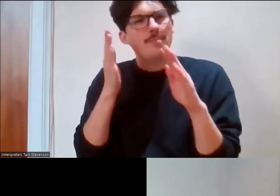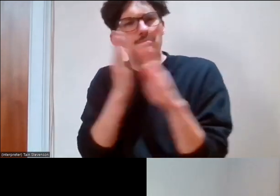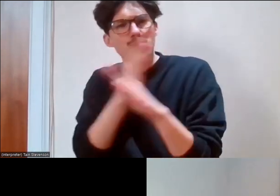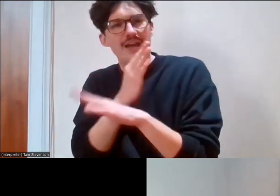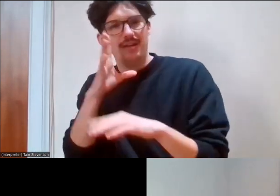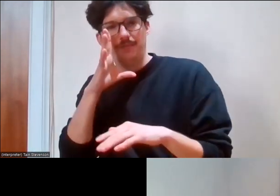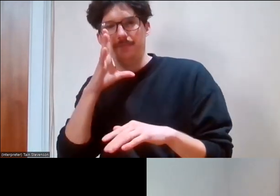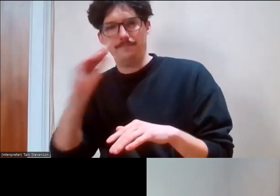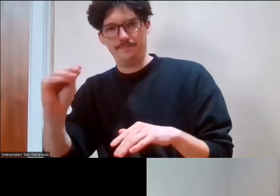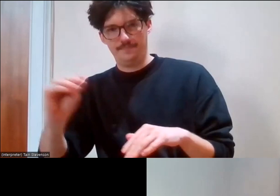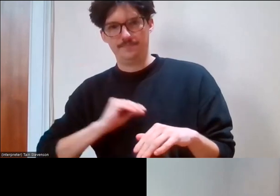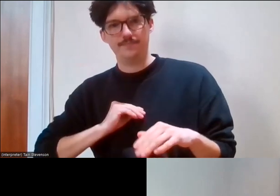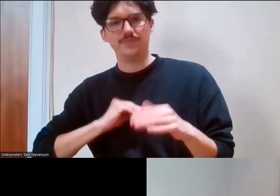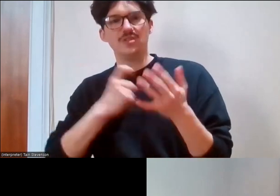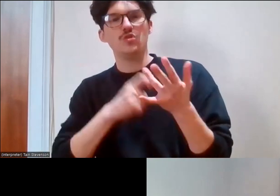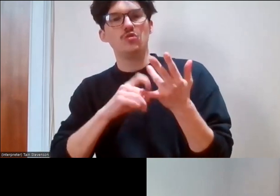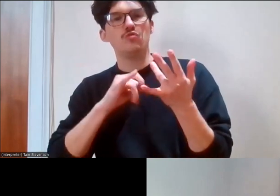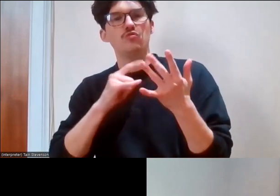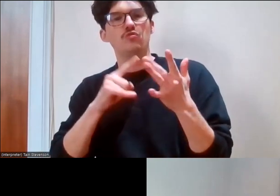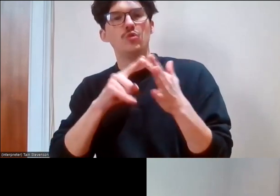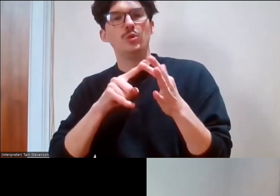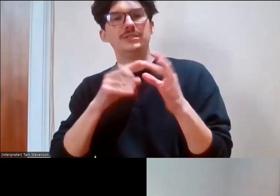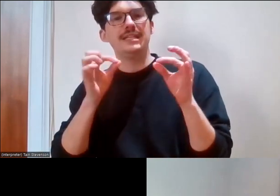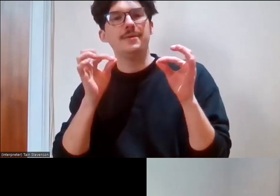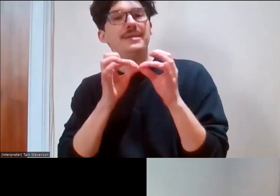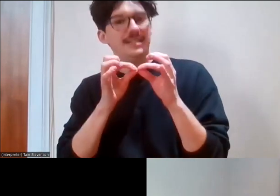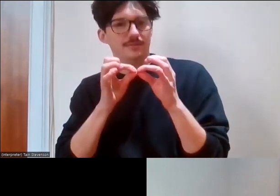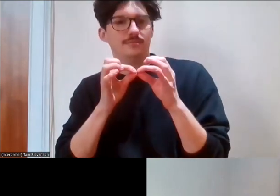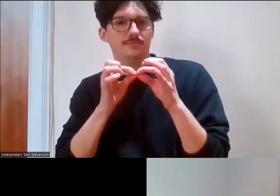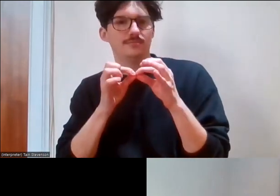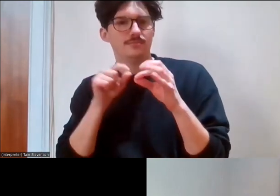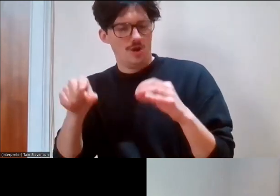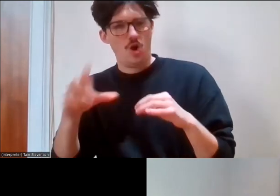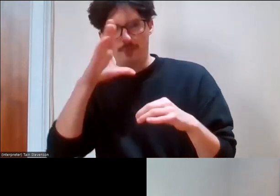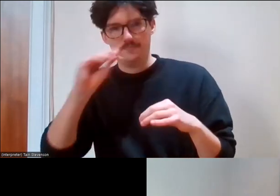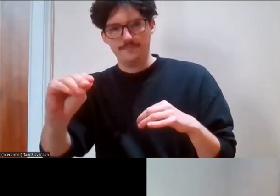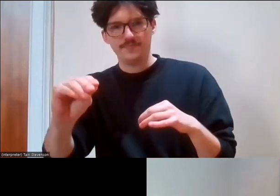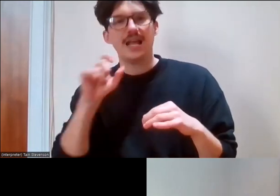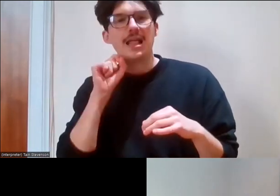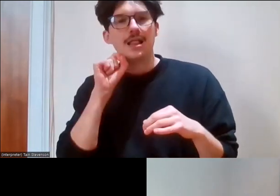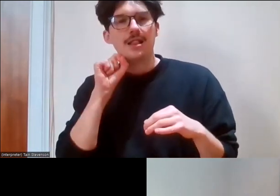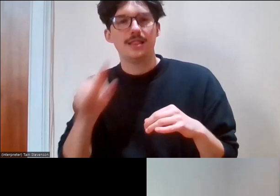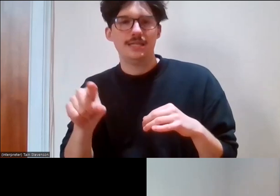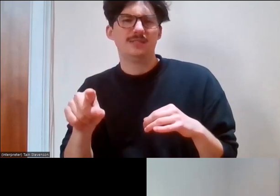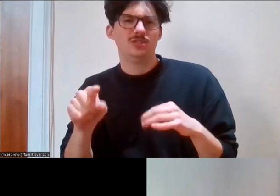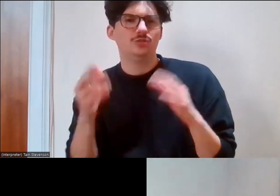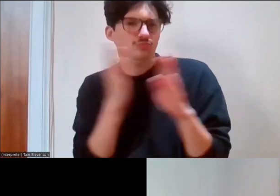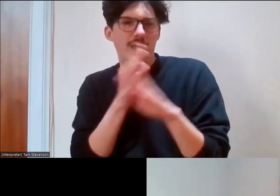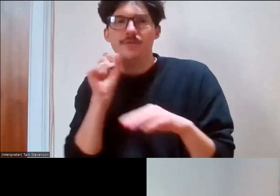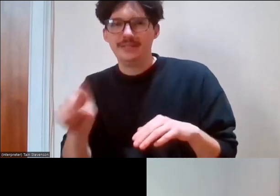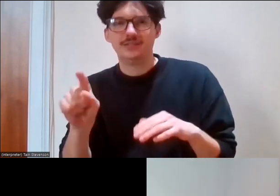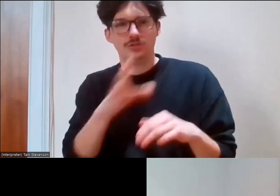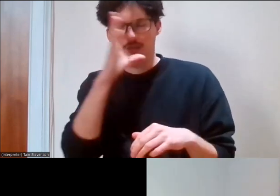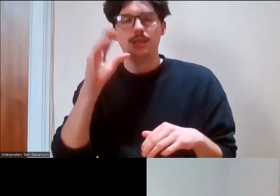message Rosie B - HES so that she can ensure that you're in a space with a BSL interpreter.